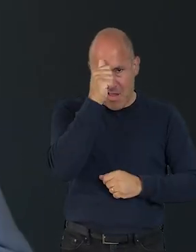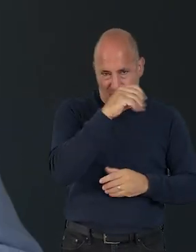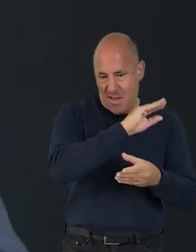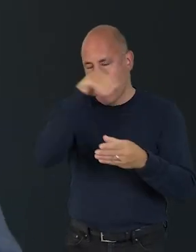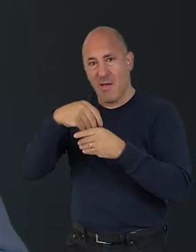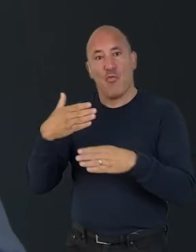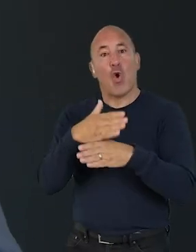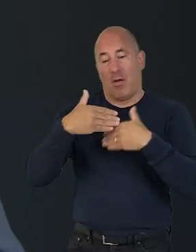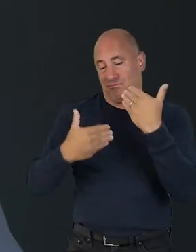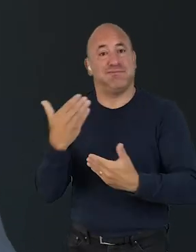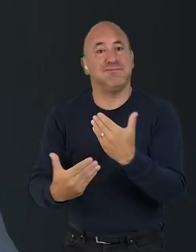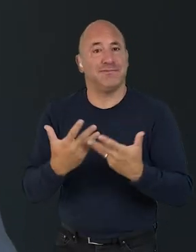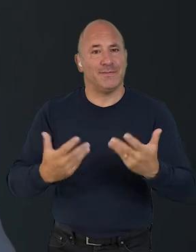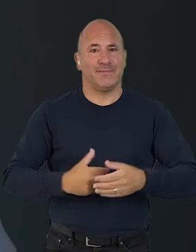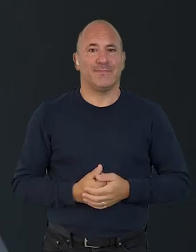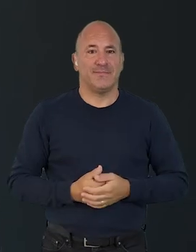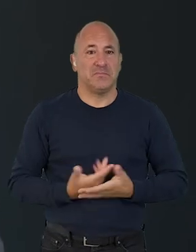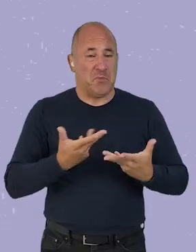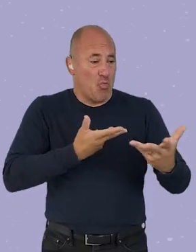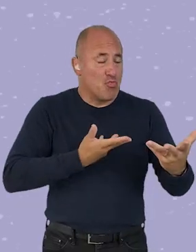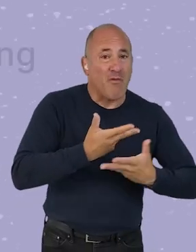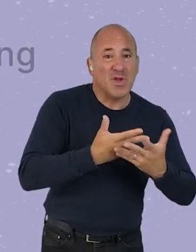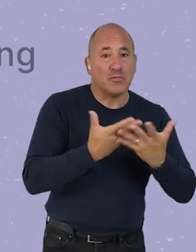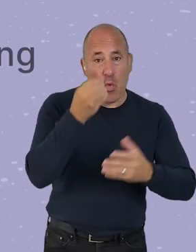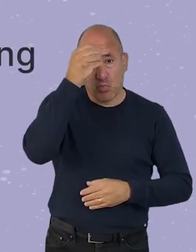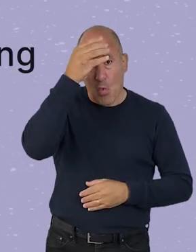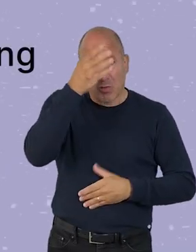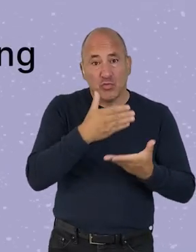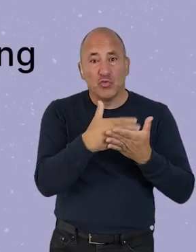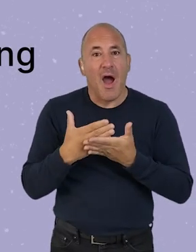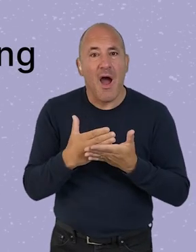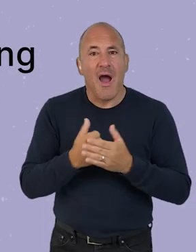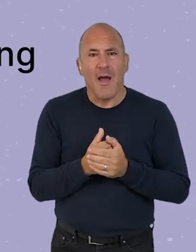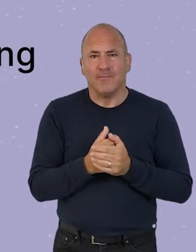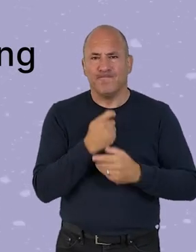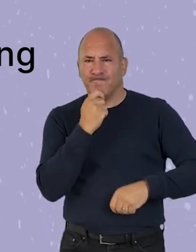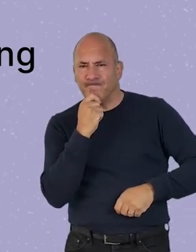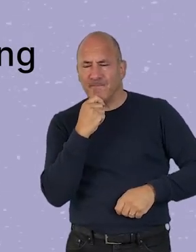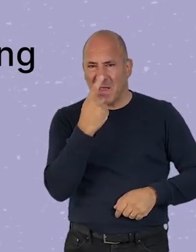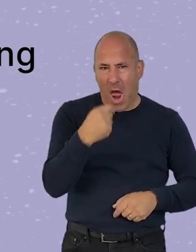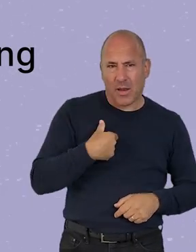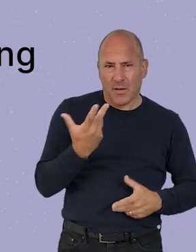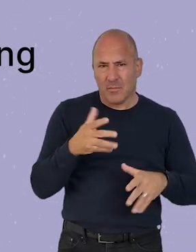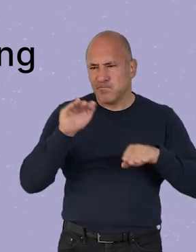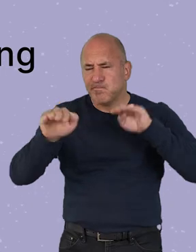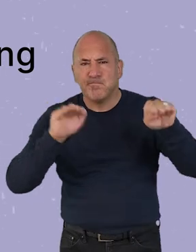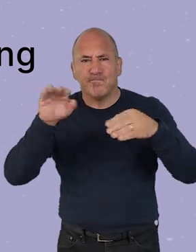for that knowledge to become embedded into practice. Having Conversations & Knowledge Sharing: factoring in time to reach out,